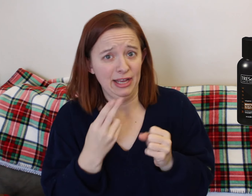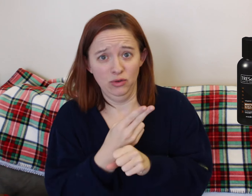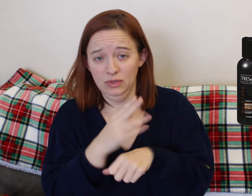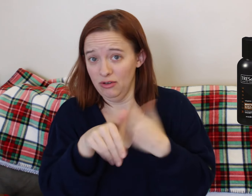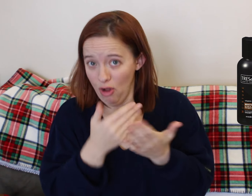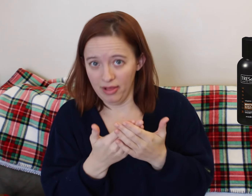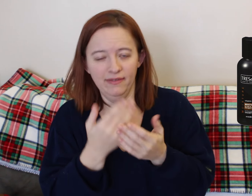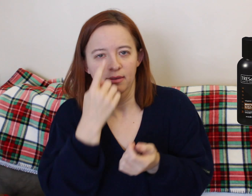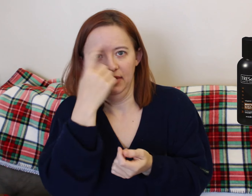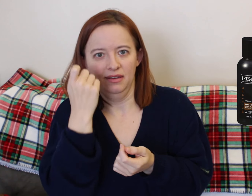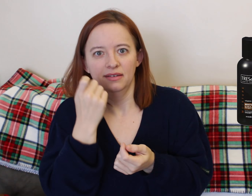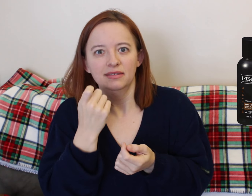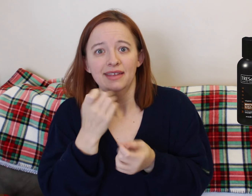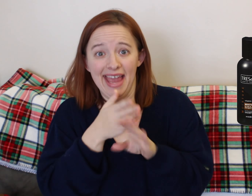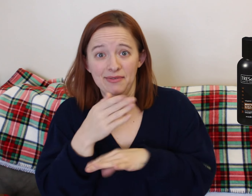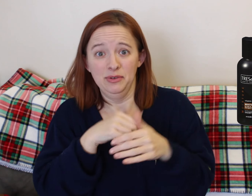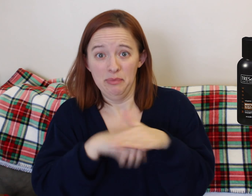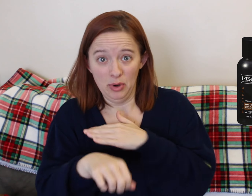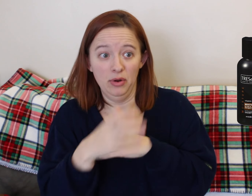But in general.... yes.